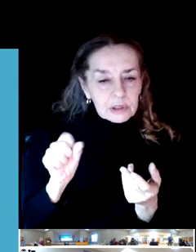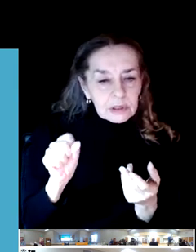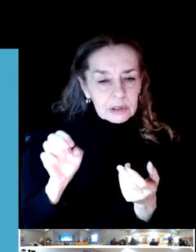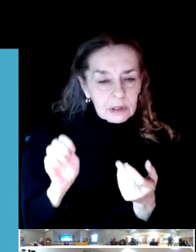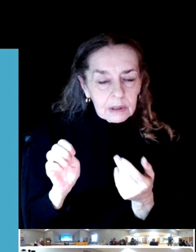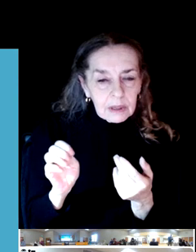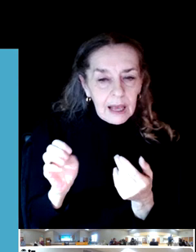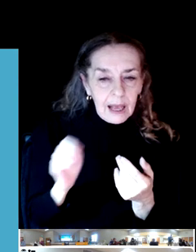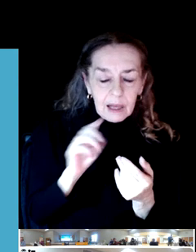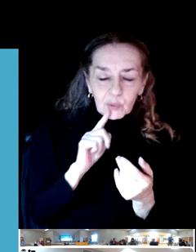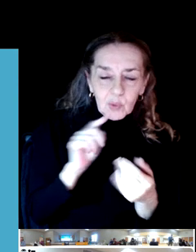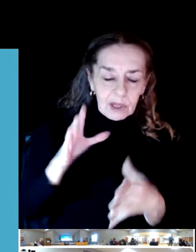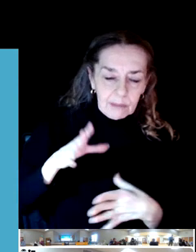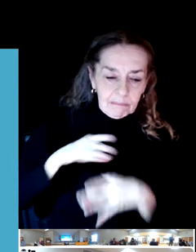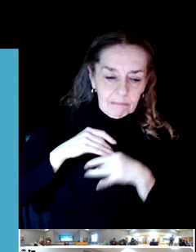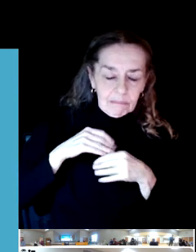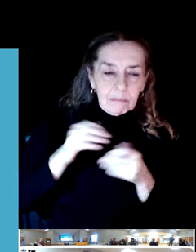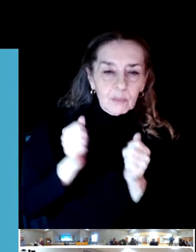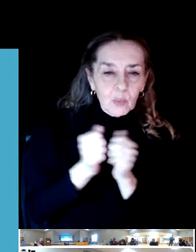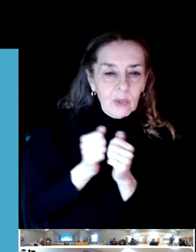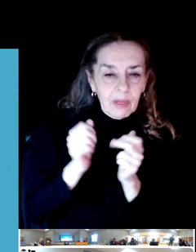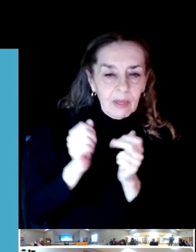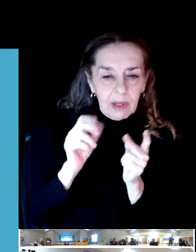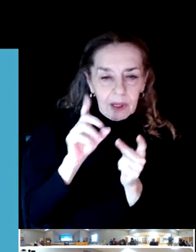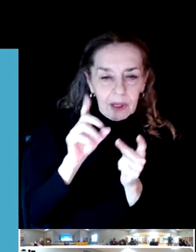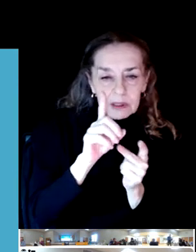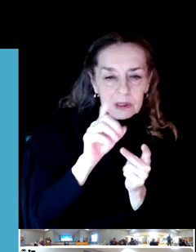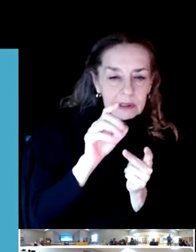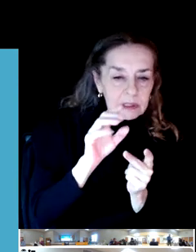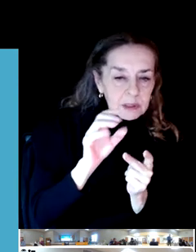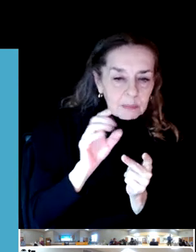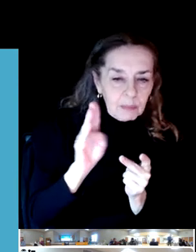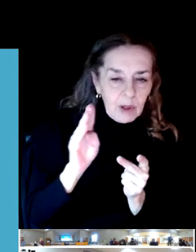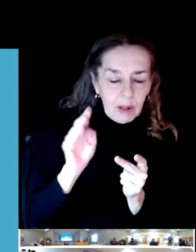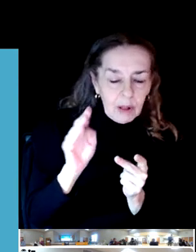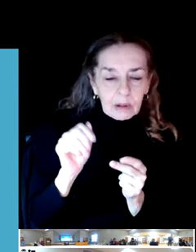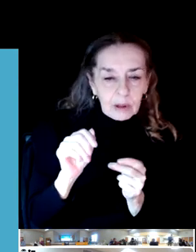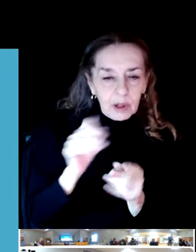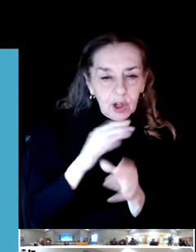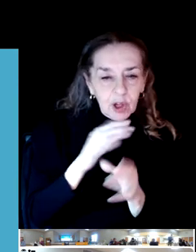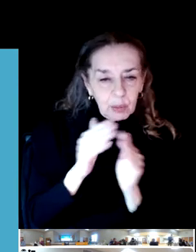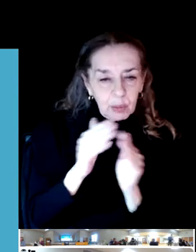One of the sayings in disc golf is growth sport, and I ask you please help with the